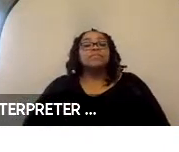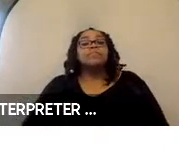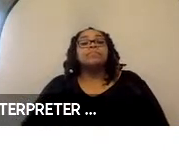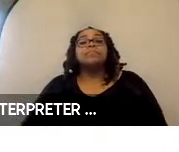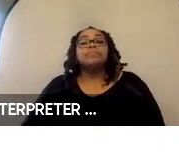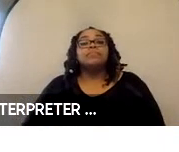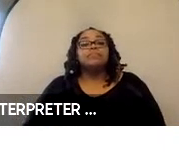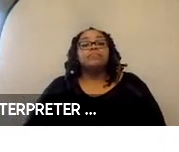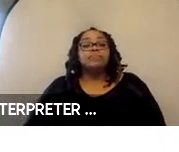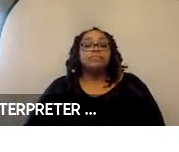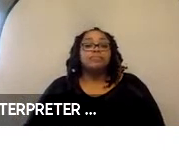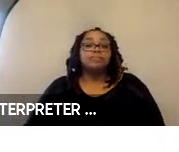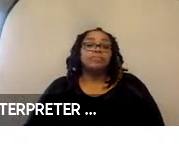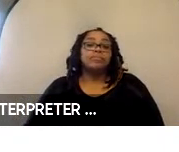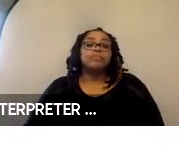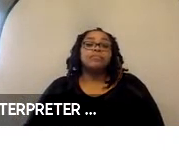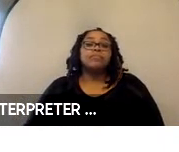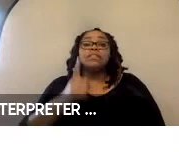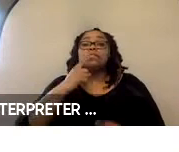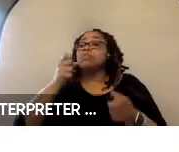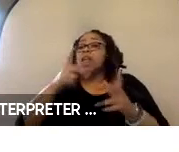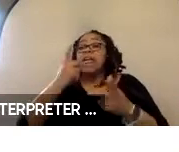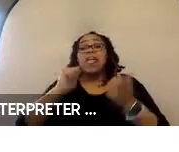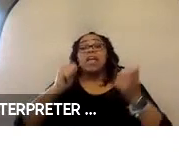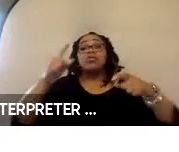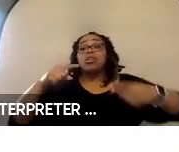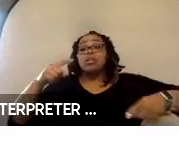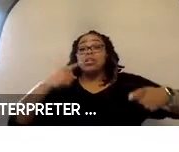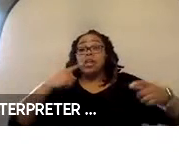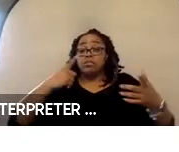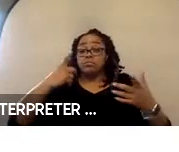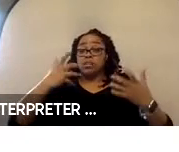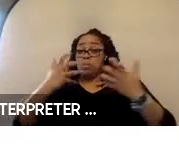concept would allow any wheelchair that has compatible attachment hardware to dock in